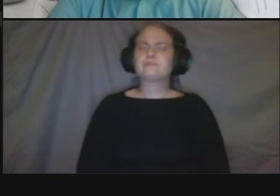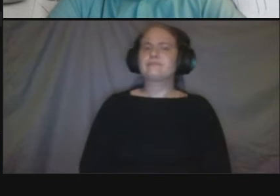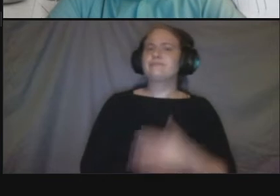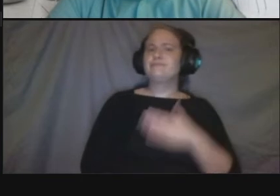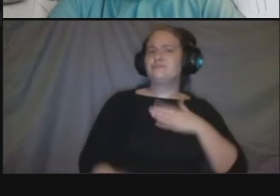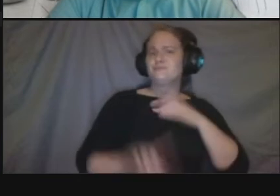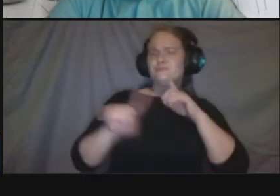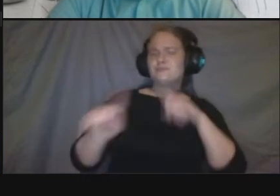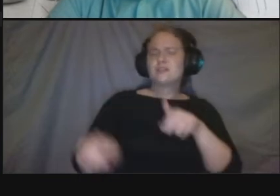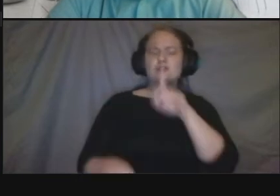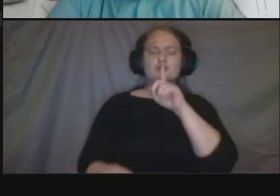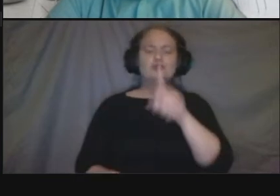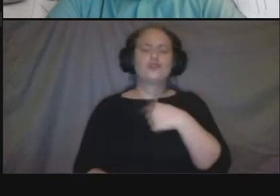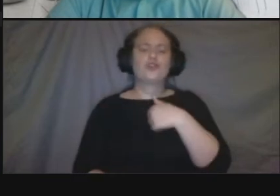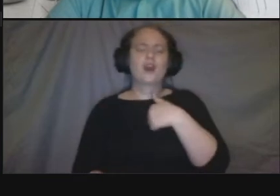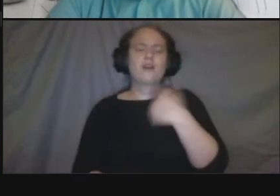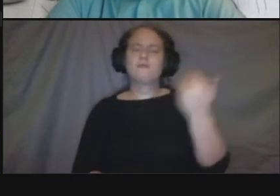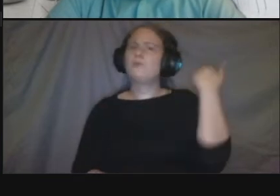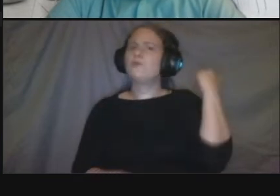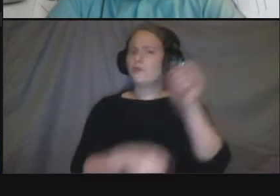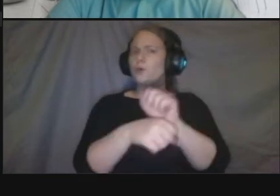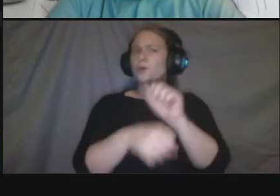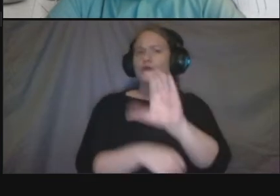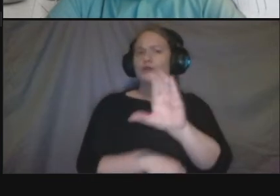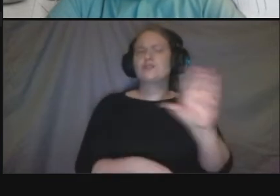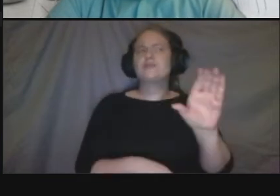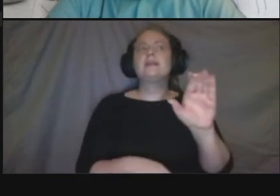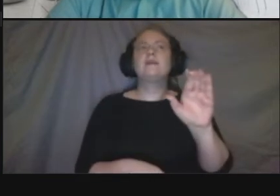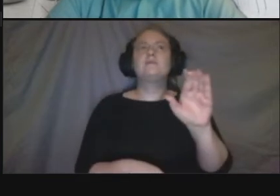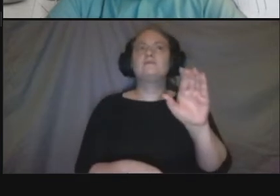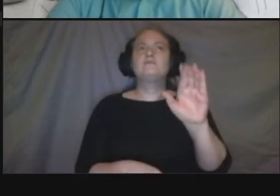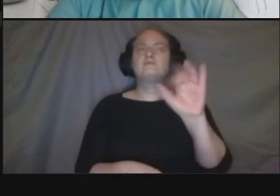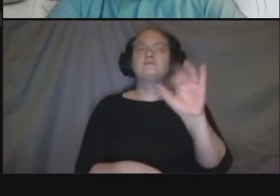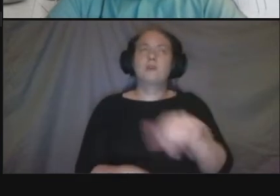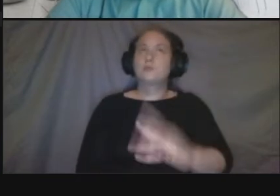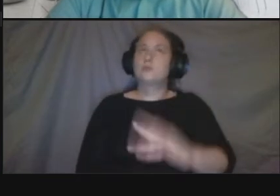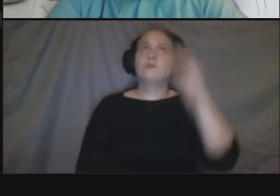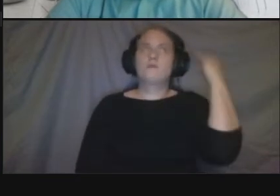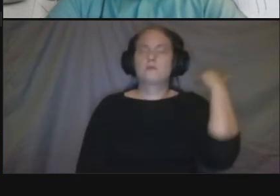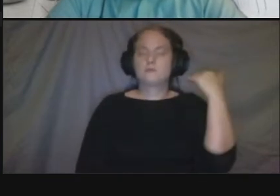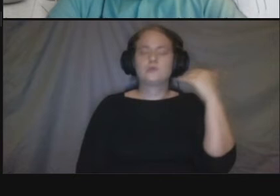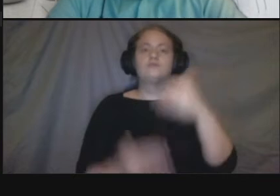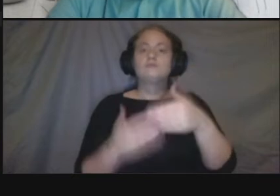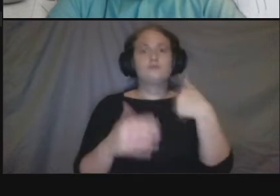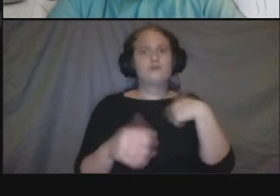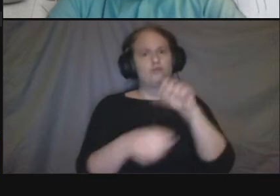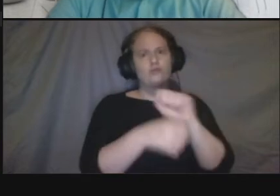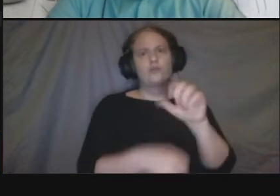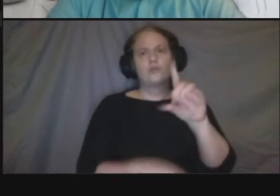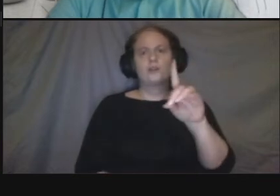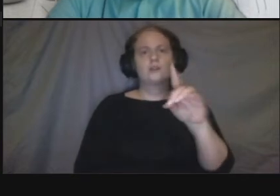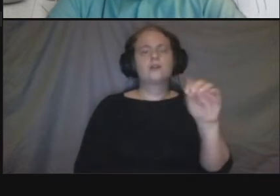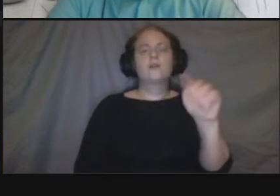was a long time ago uh before working for ddot um so uh i haven't been to crystal city in a while